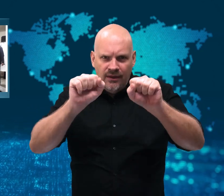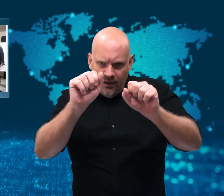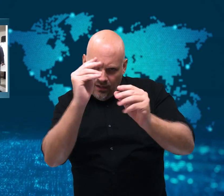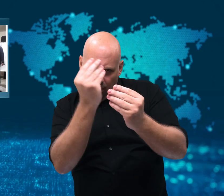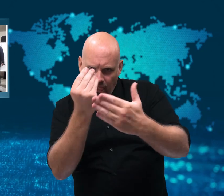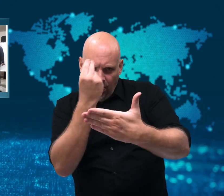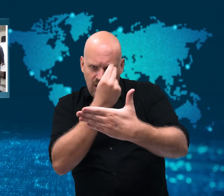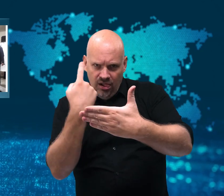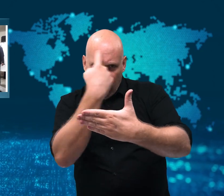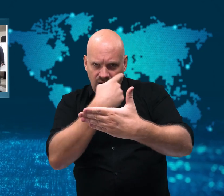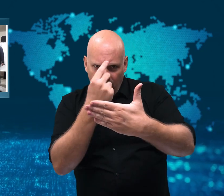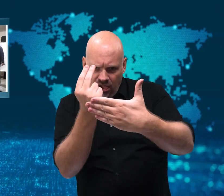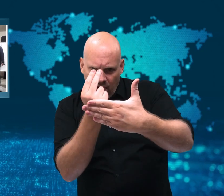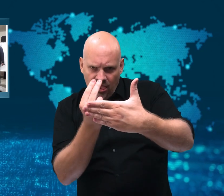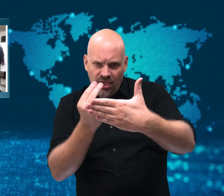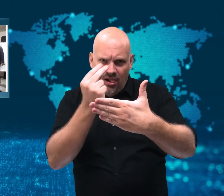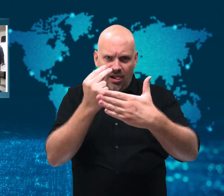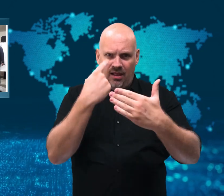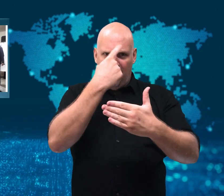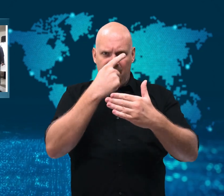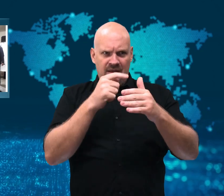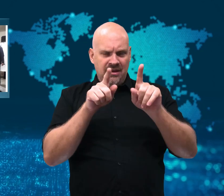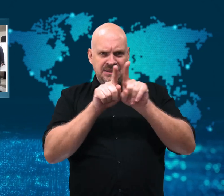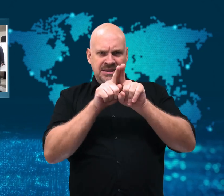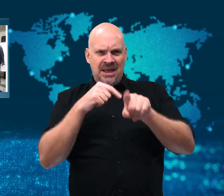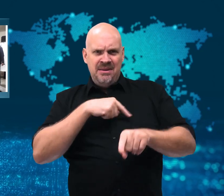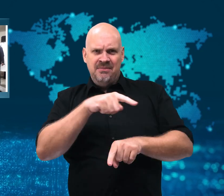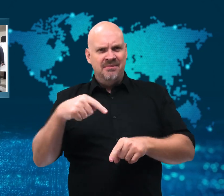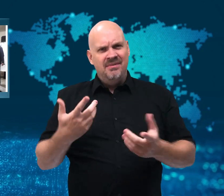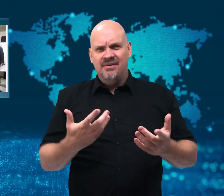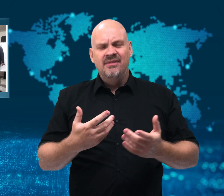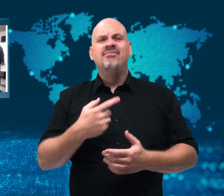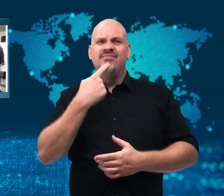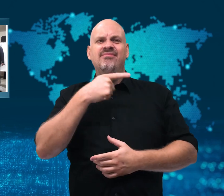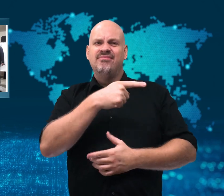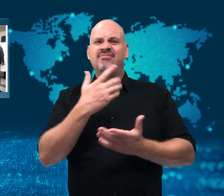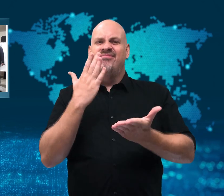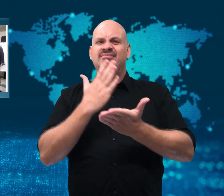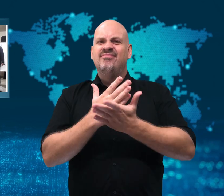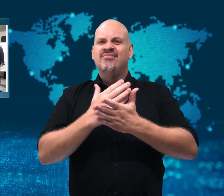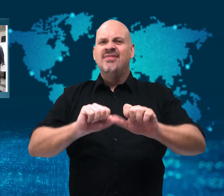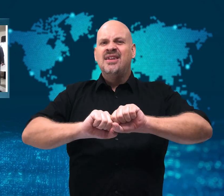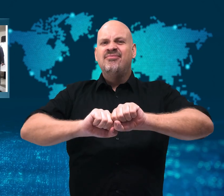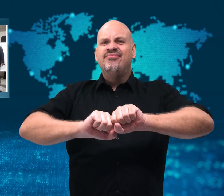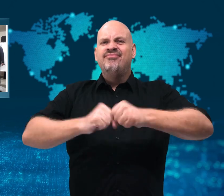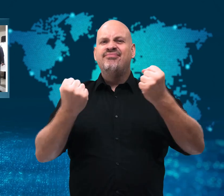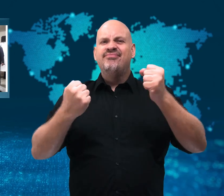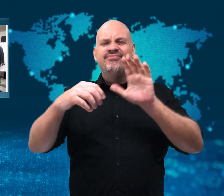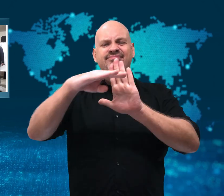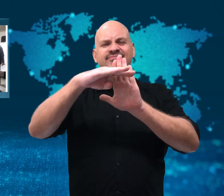He believes the photo may have been photoshopped,